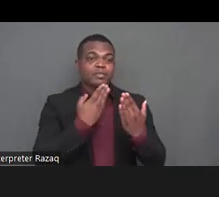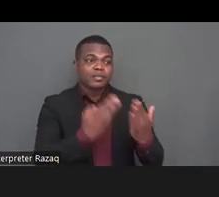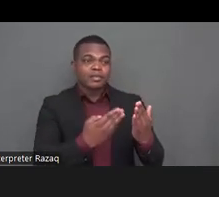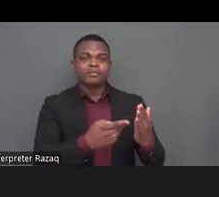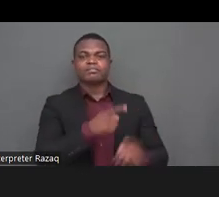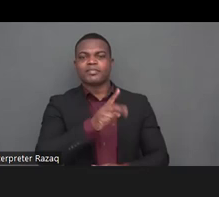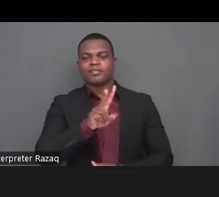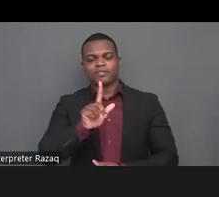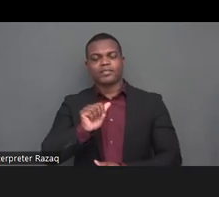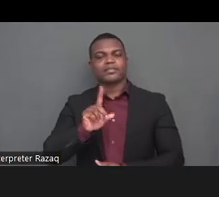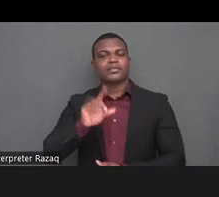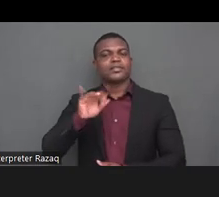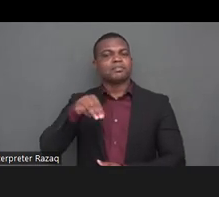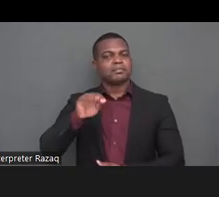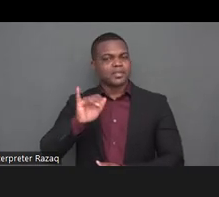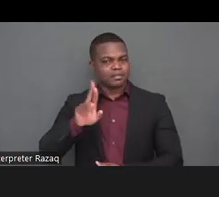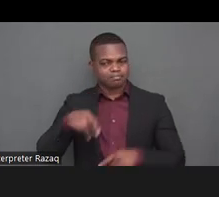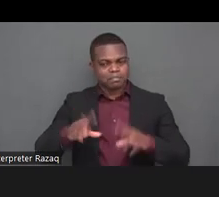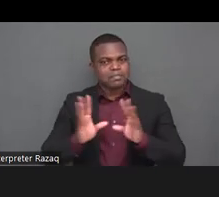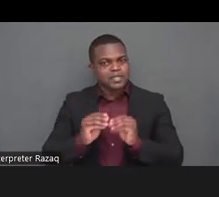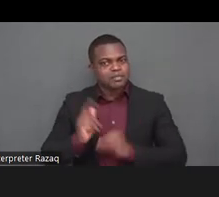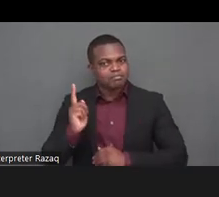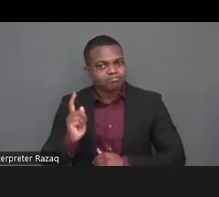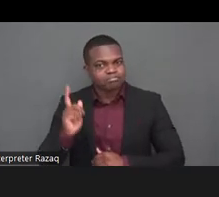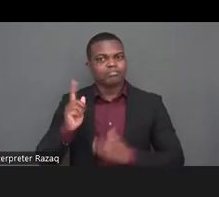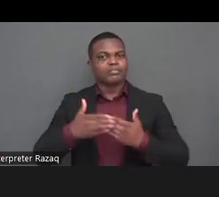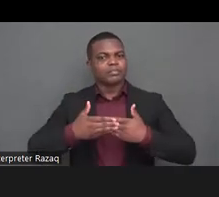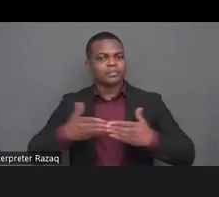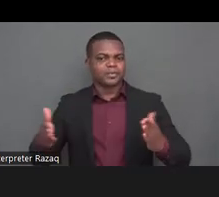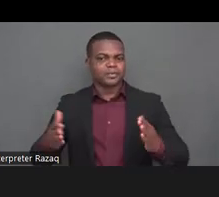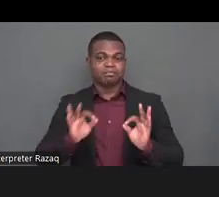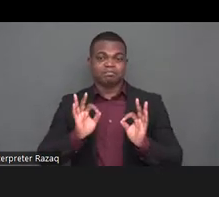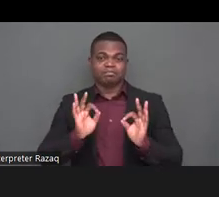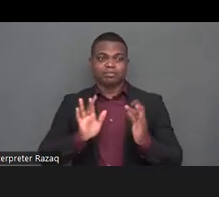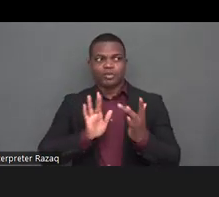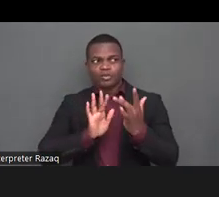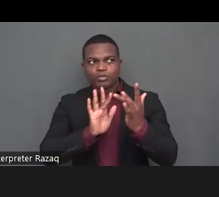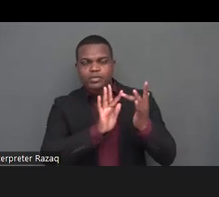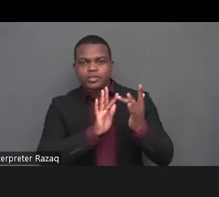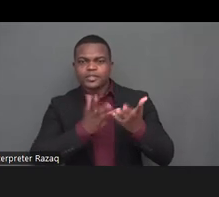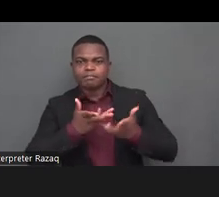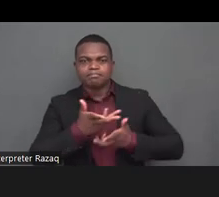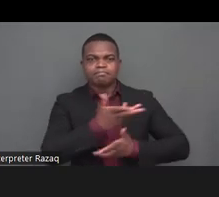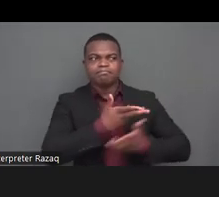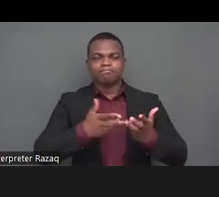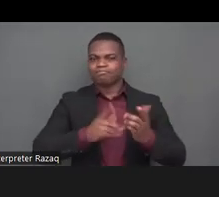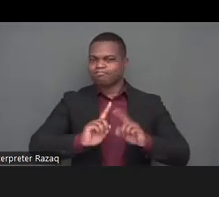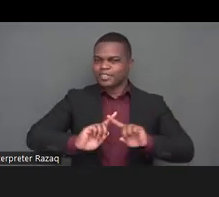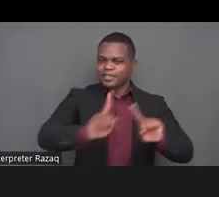un community it is my pleasure to be part of the opening session of the cost 15